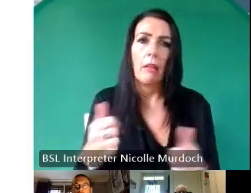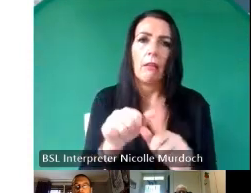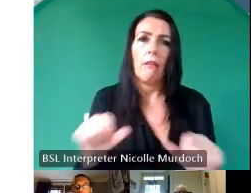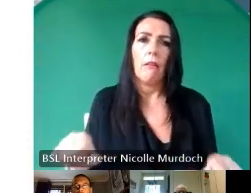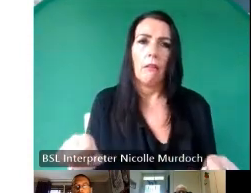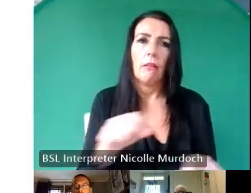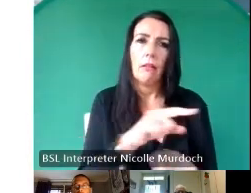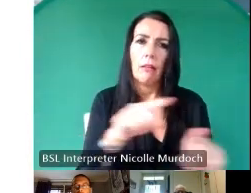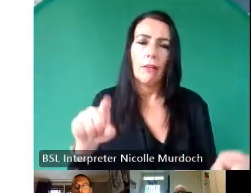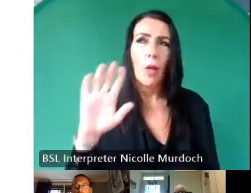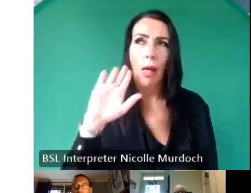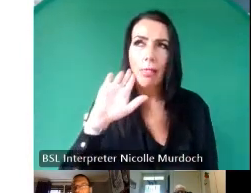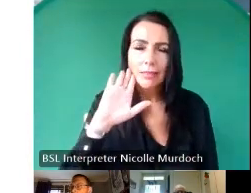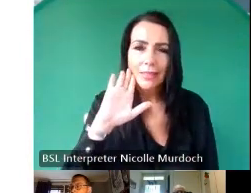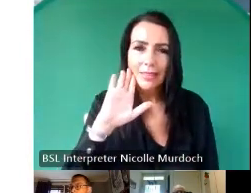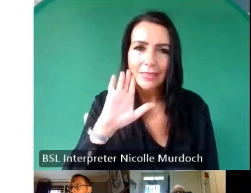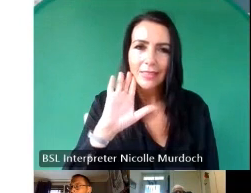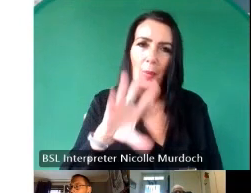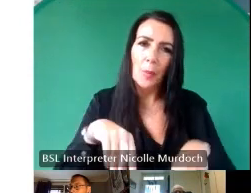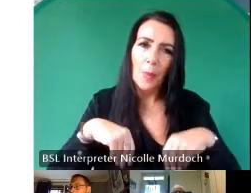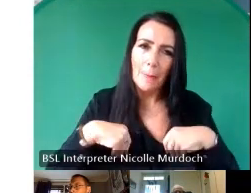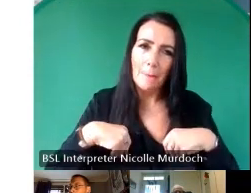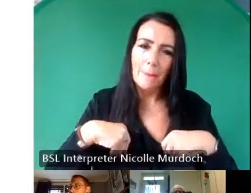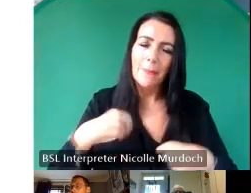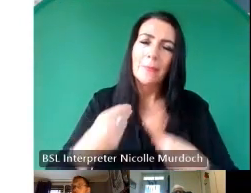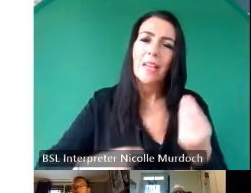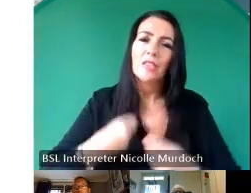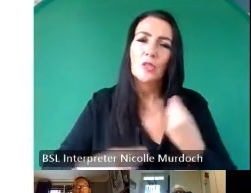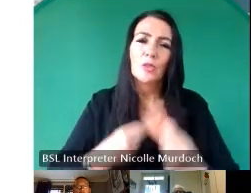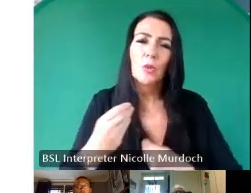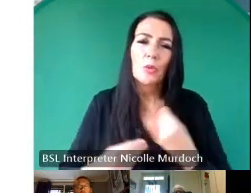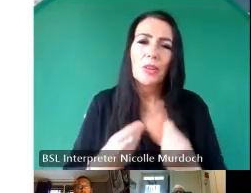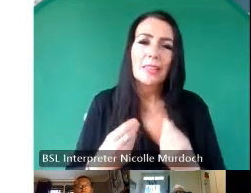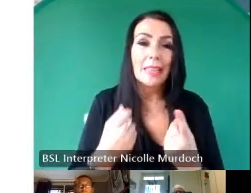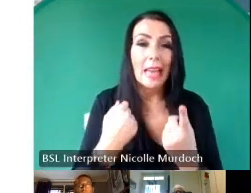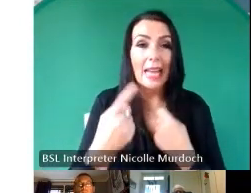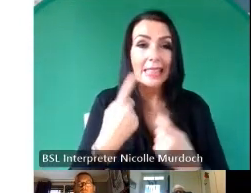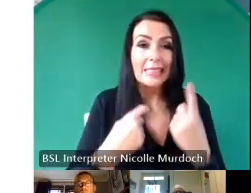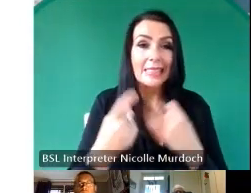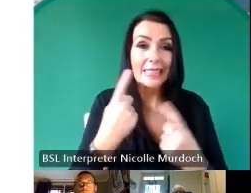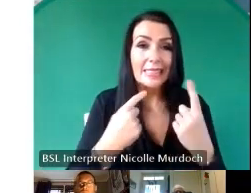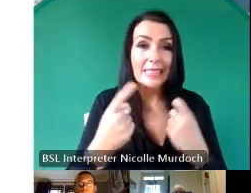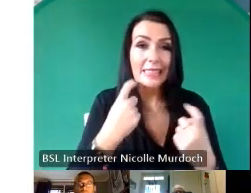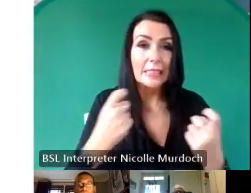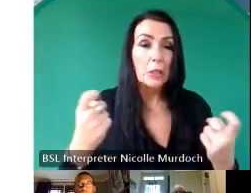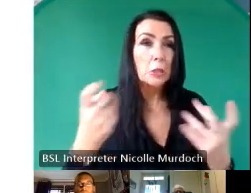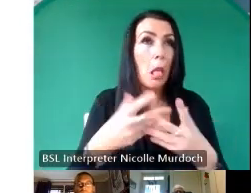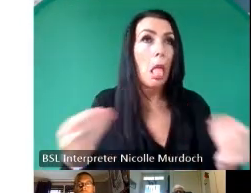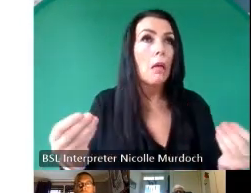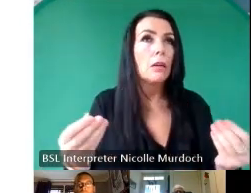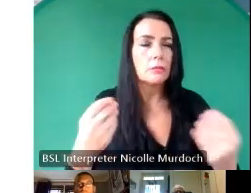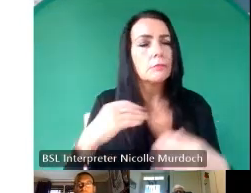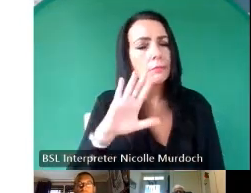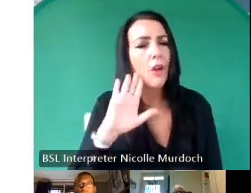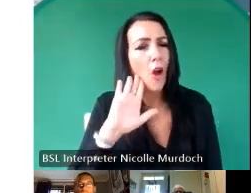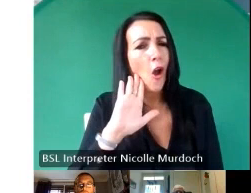experience my story and those tears were no longer into that void but were heard and now my story has